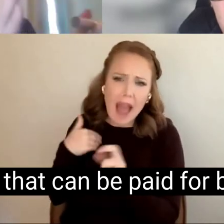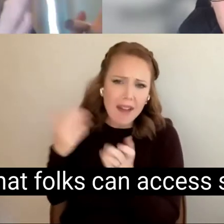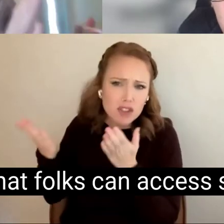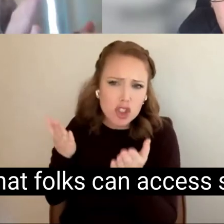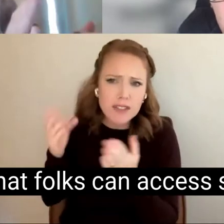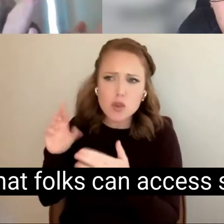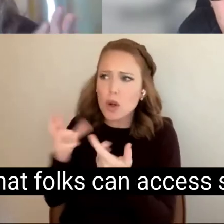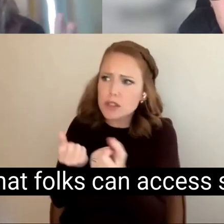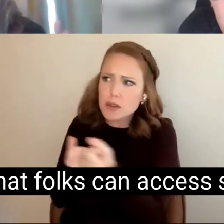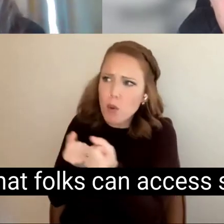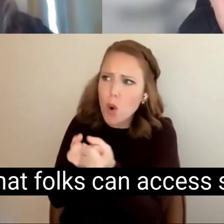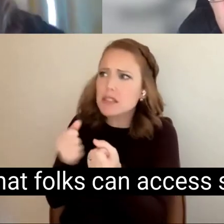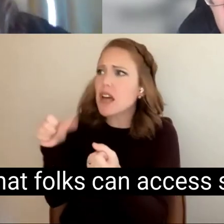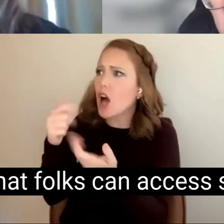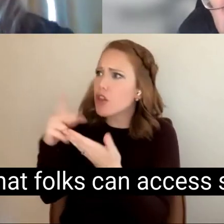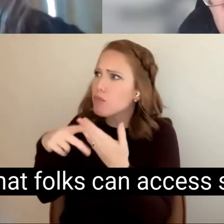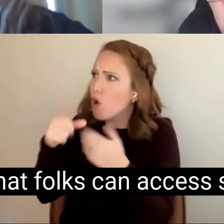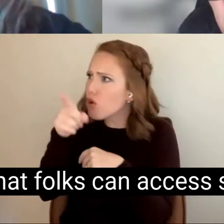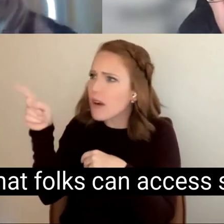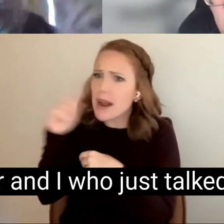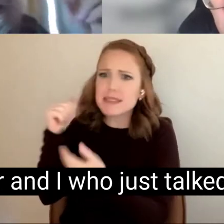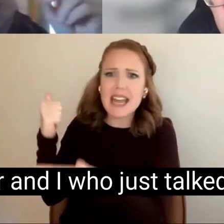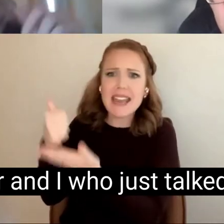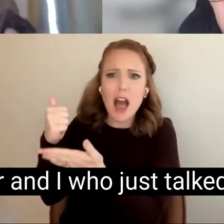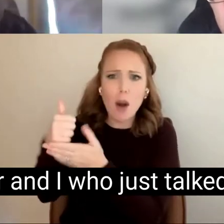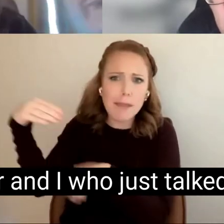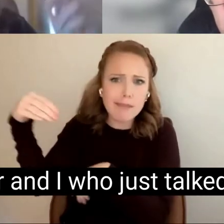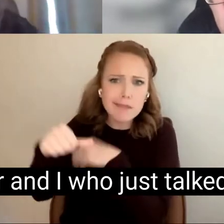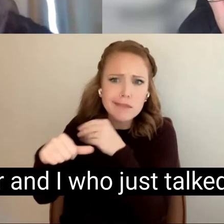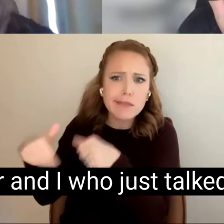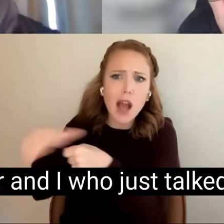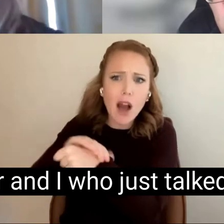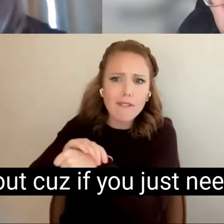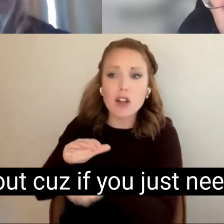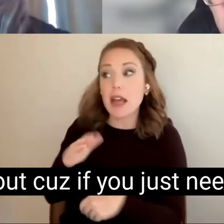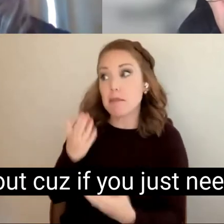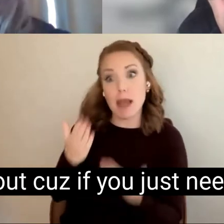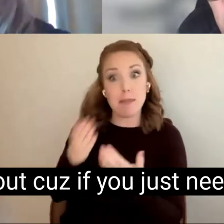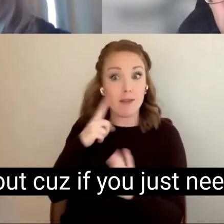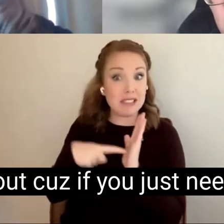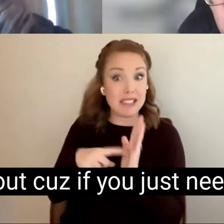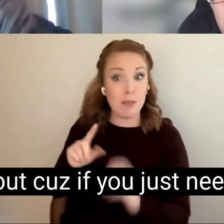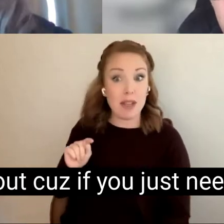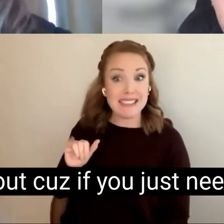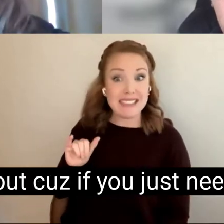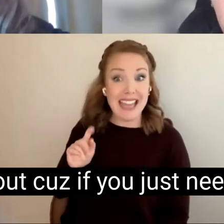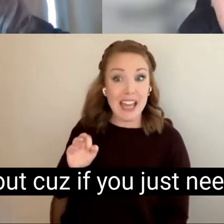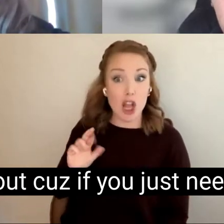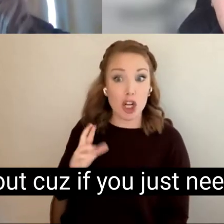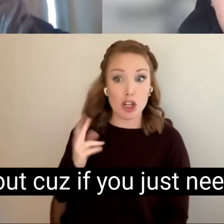programs, that folks can access something that Taylor and I who just talked to have talked about cuz if you just need to pay